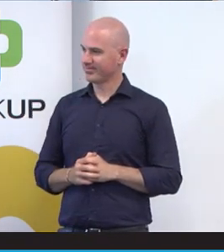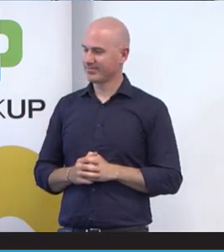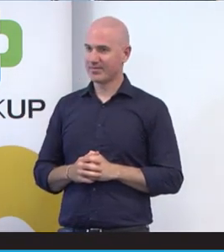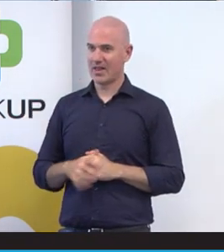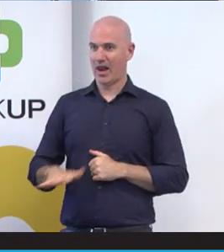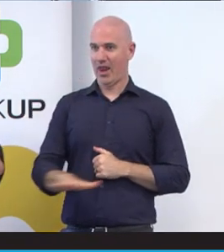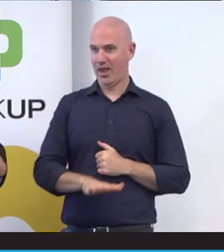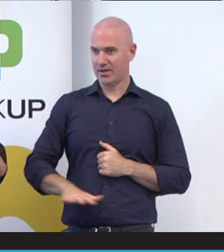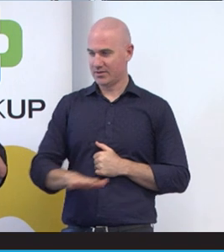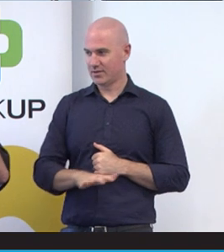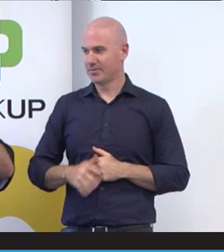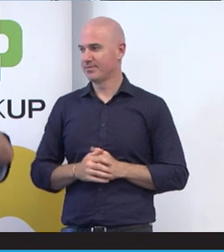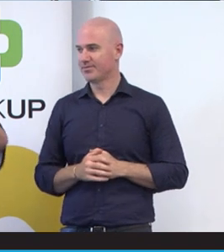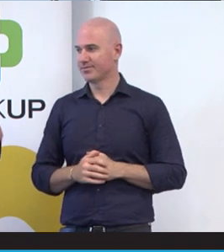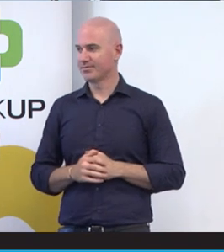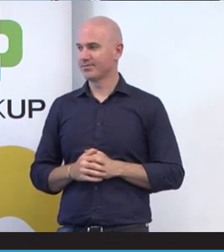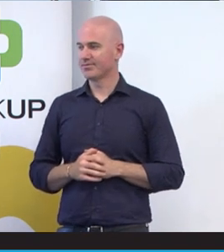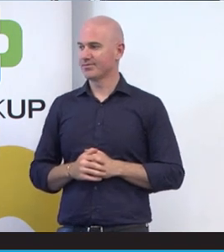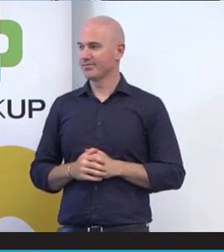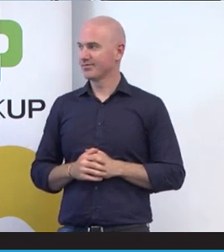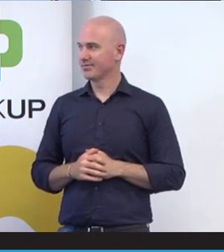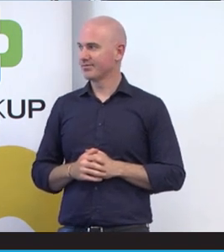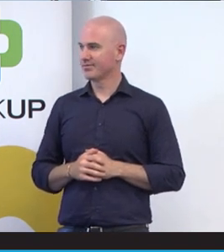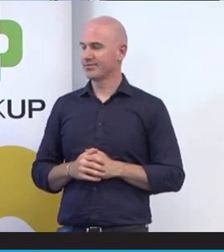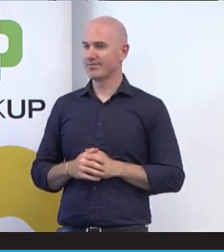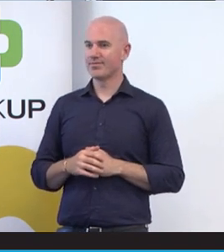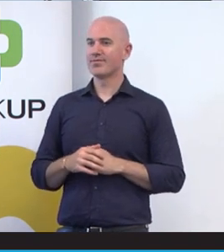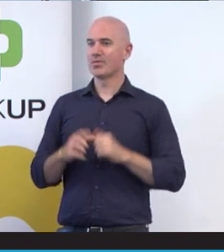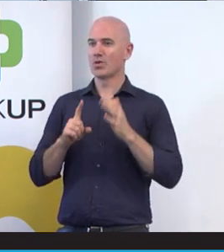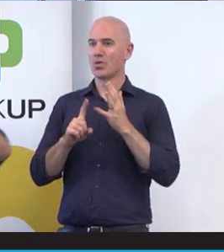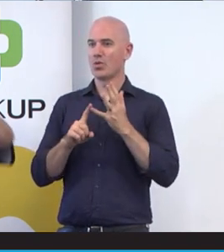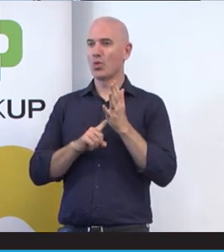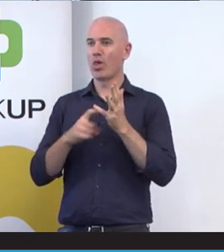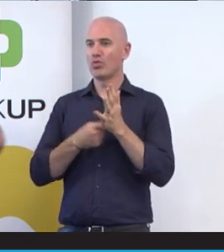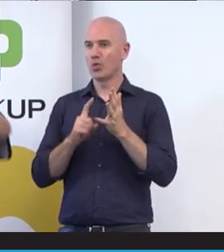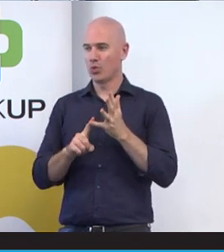on. And this is based on the outcrop in the lower right. I would just go around